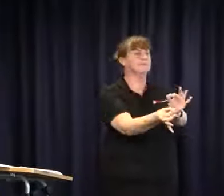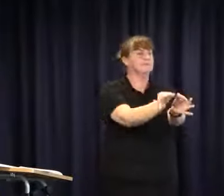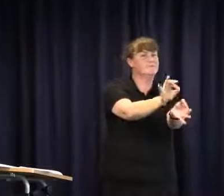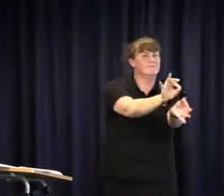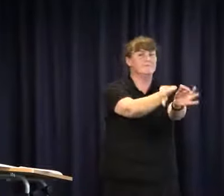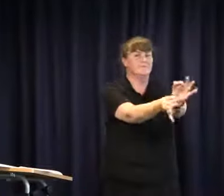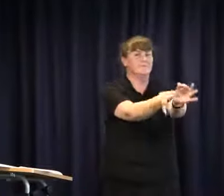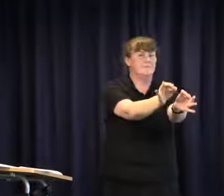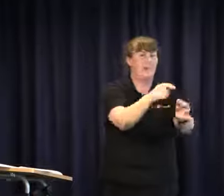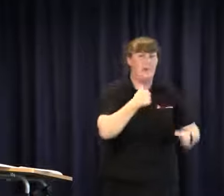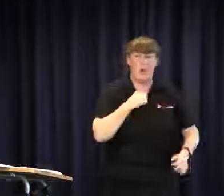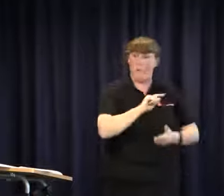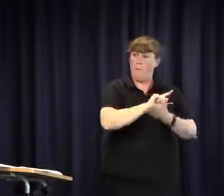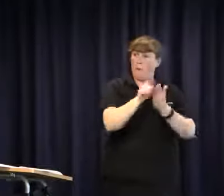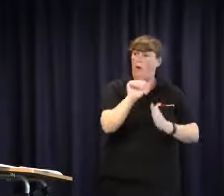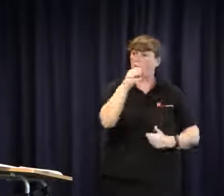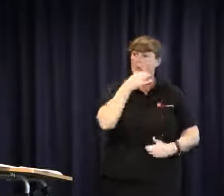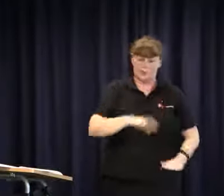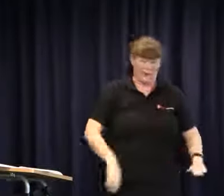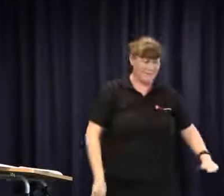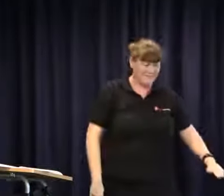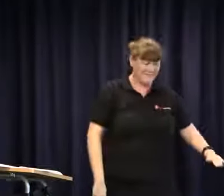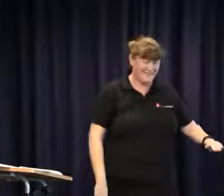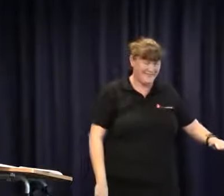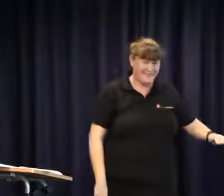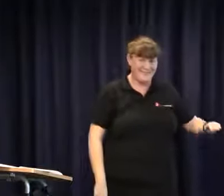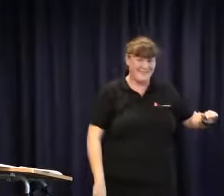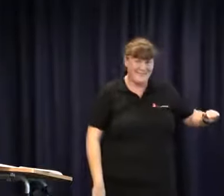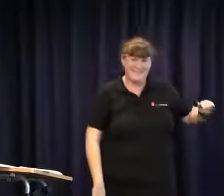you know, people that we're dealing with in state government they procrastinate. So does